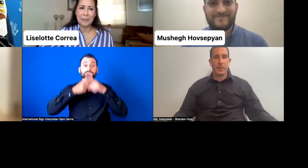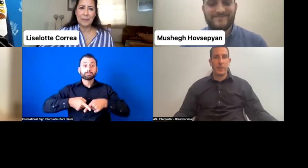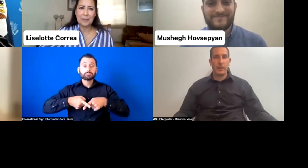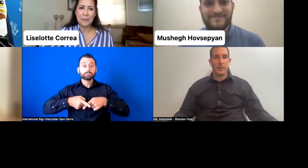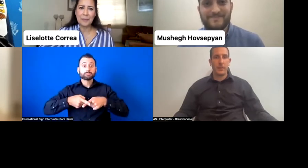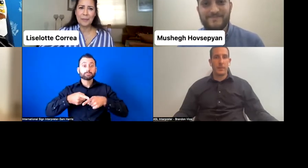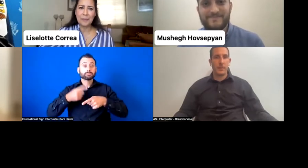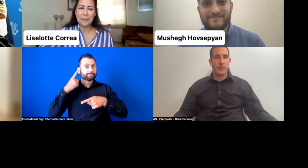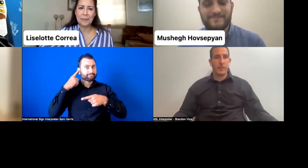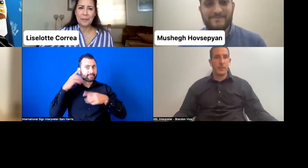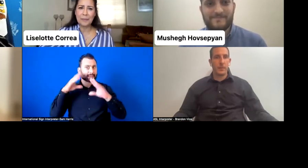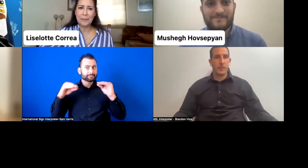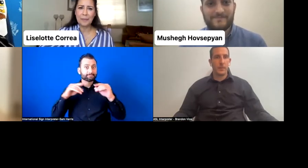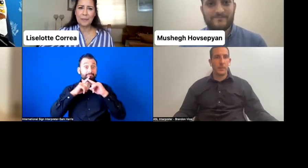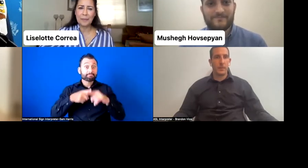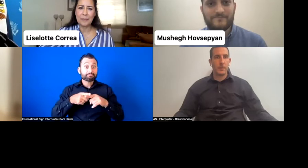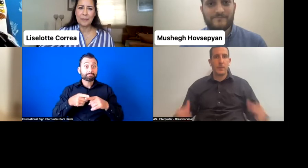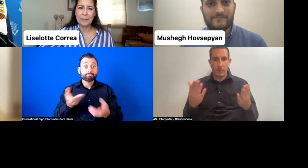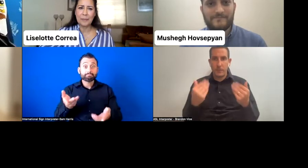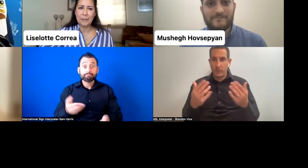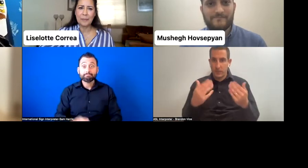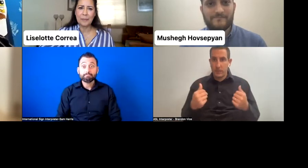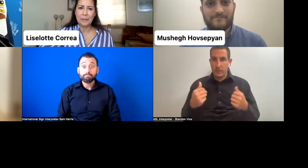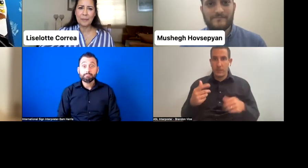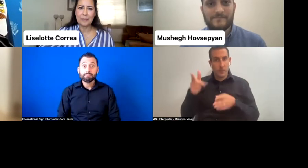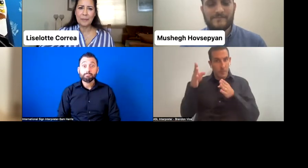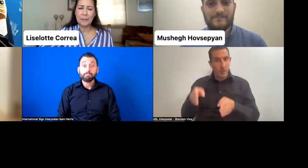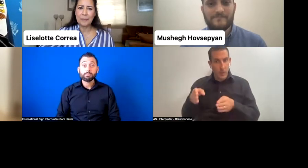Wilson Charles, would you like to go ahead and ask your question? Thank you, Virginia.